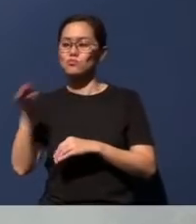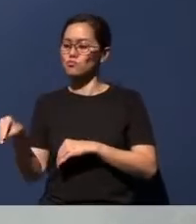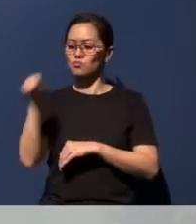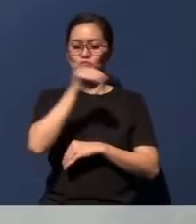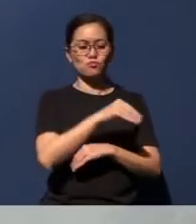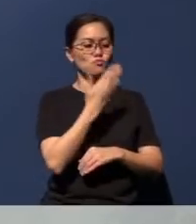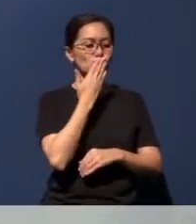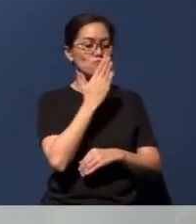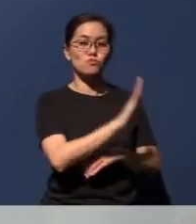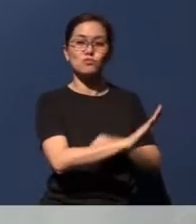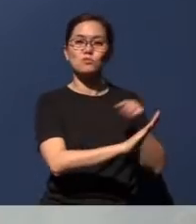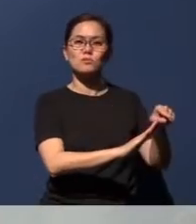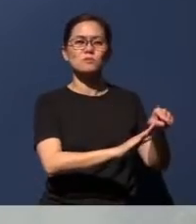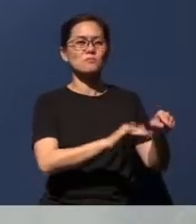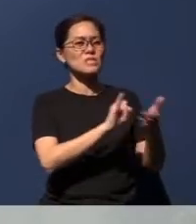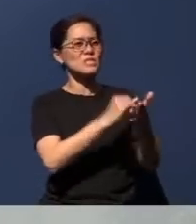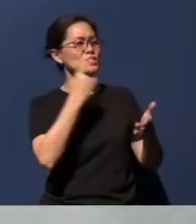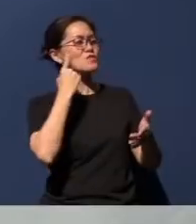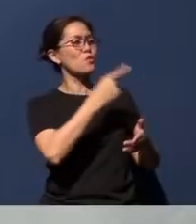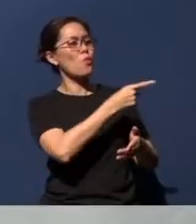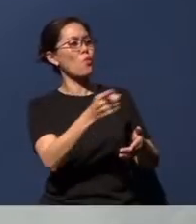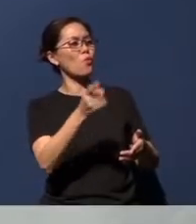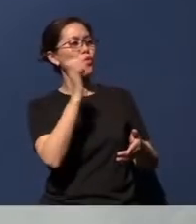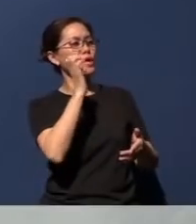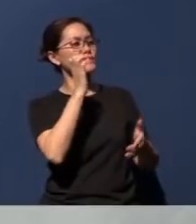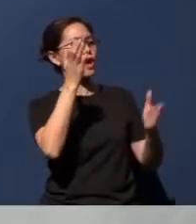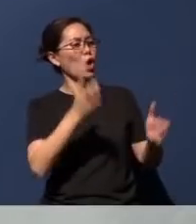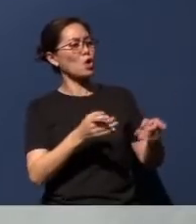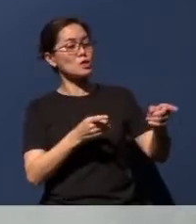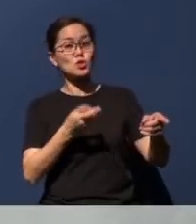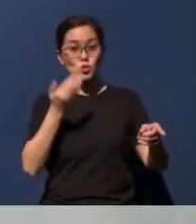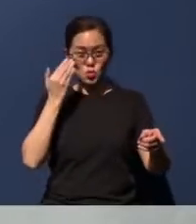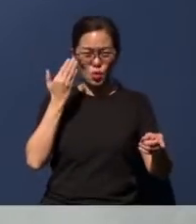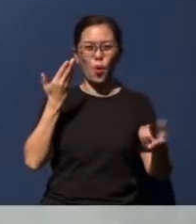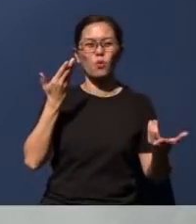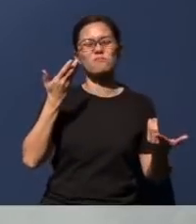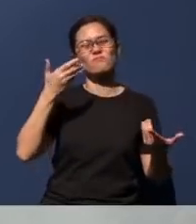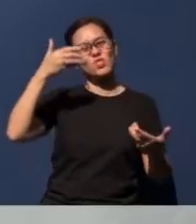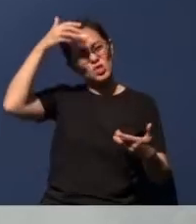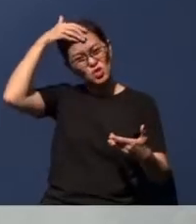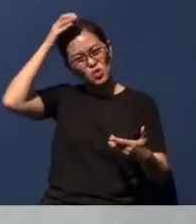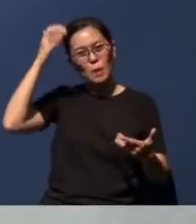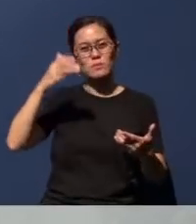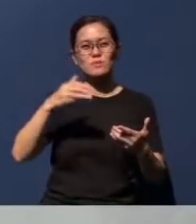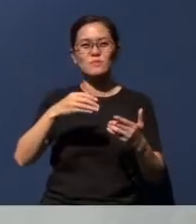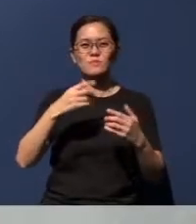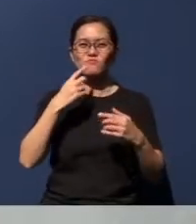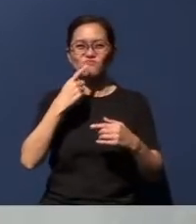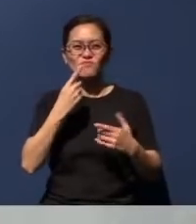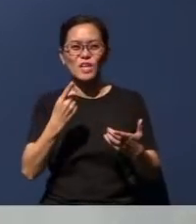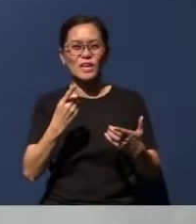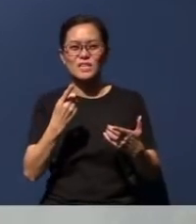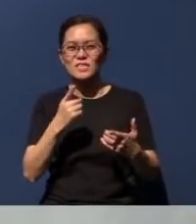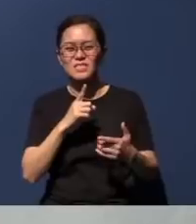for the evangelicals.' We all know that Trump's statement and his move is really political,